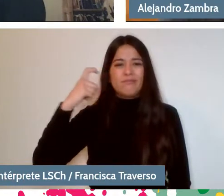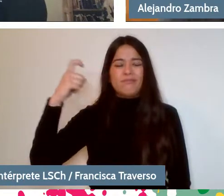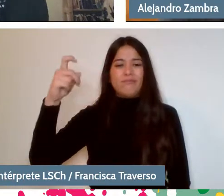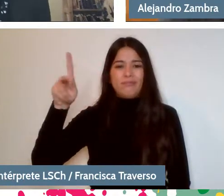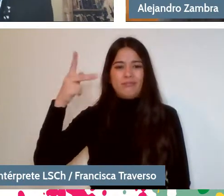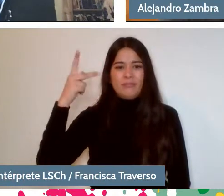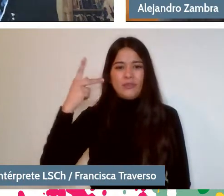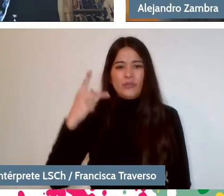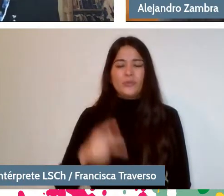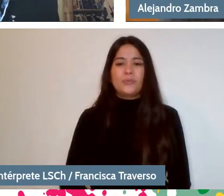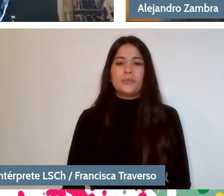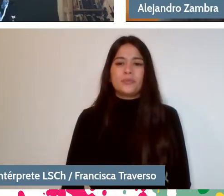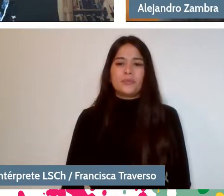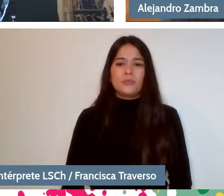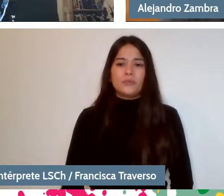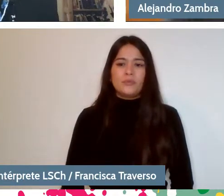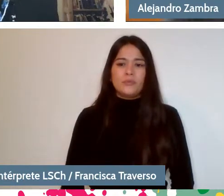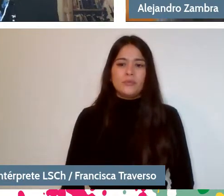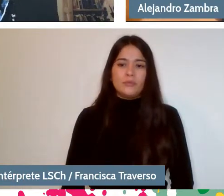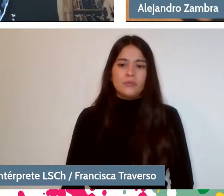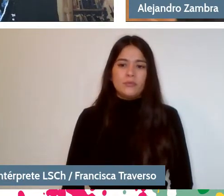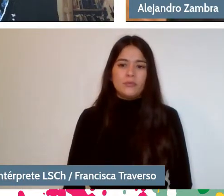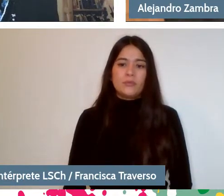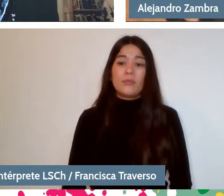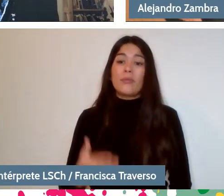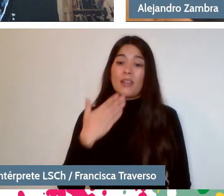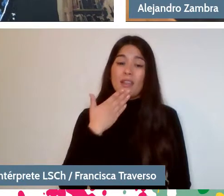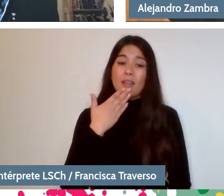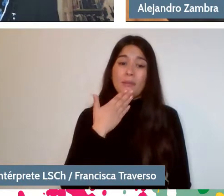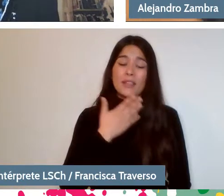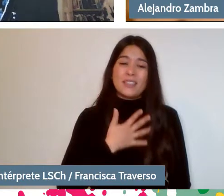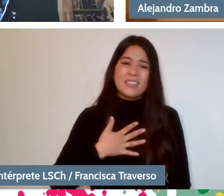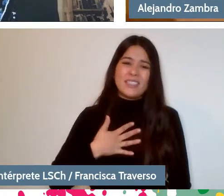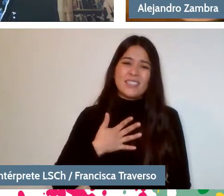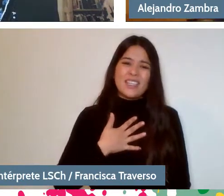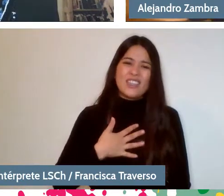Because I also feel that